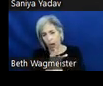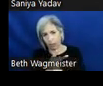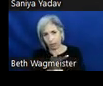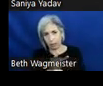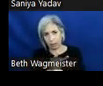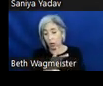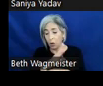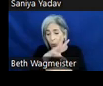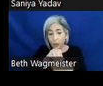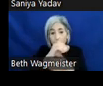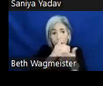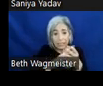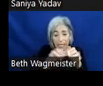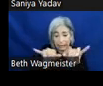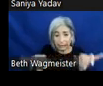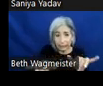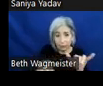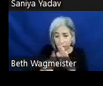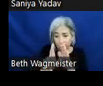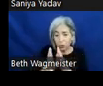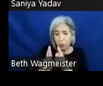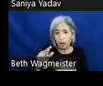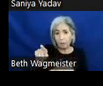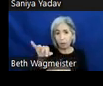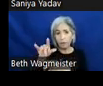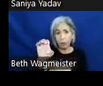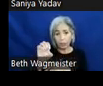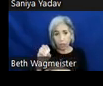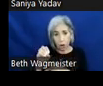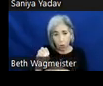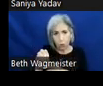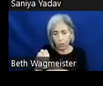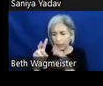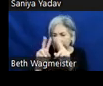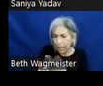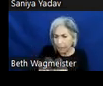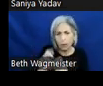system we review the portfolio products and examine what type of tasks are being